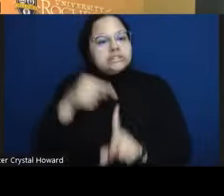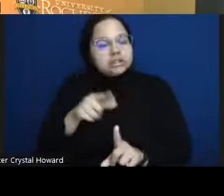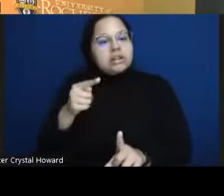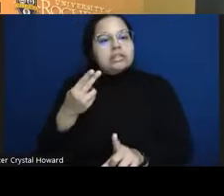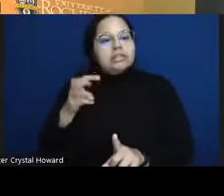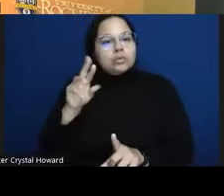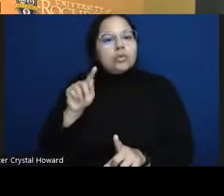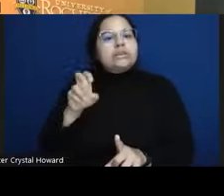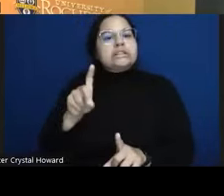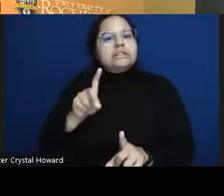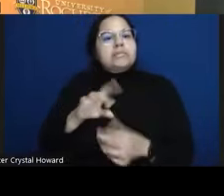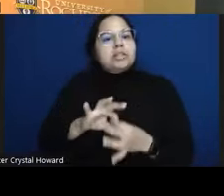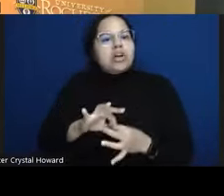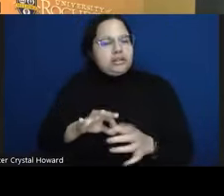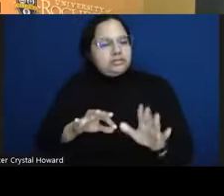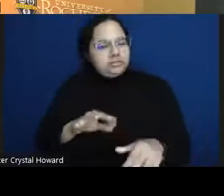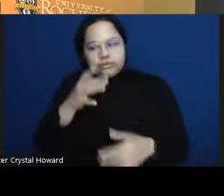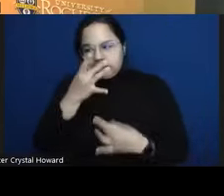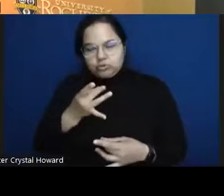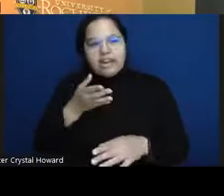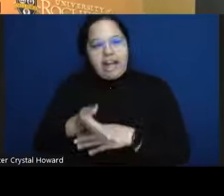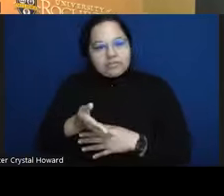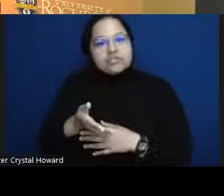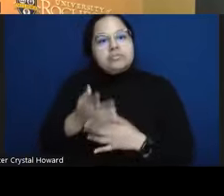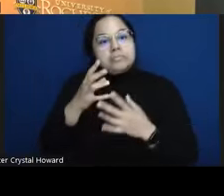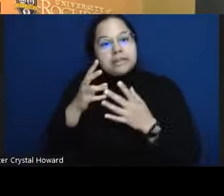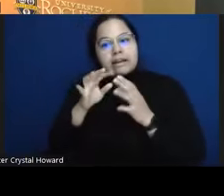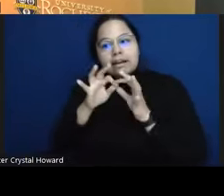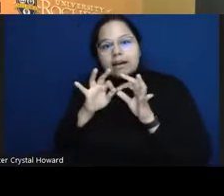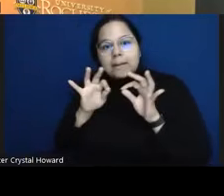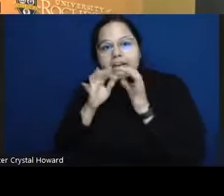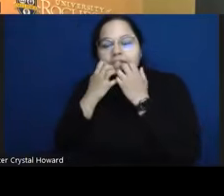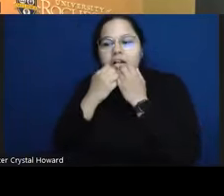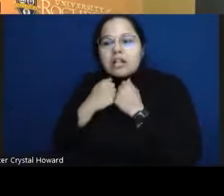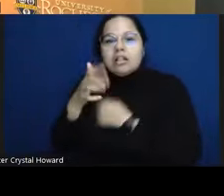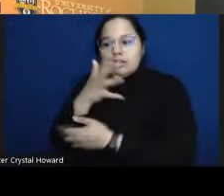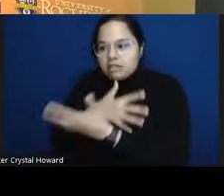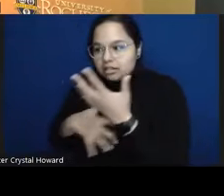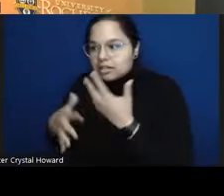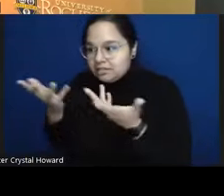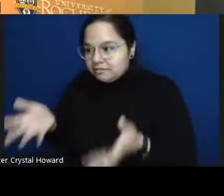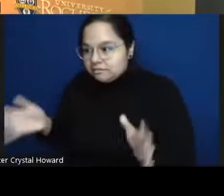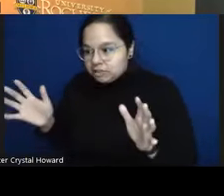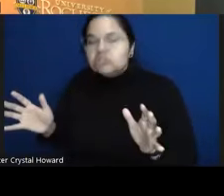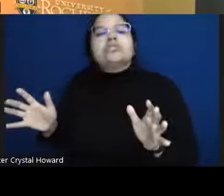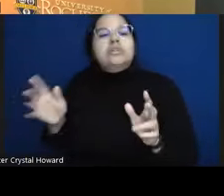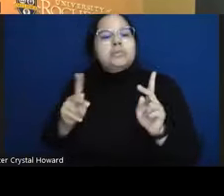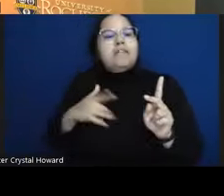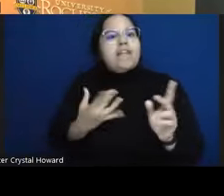meaningful social activity people felt more like they belonged right didn't change their loneliness